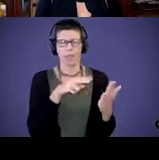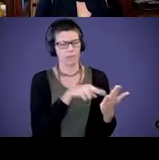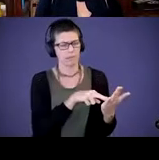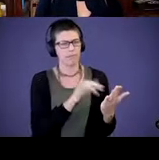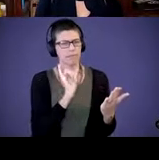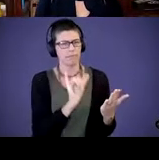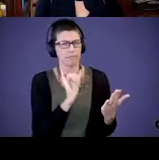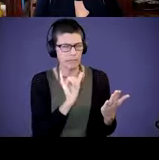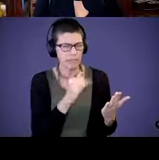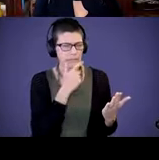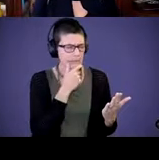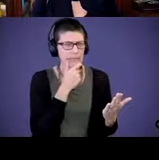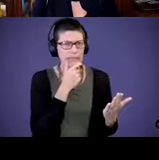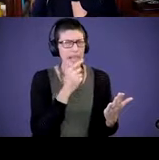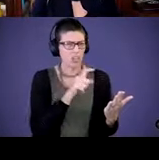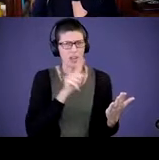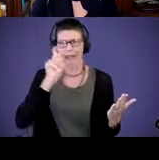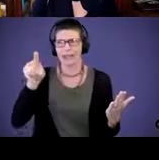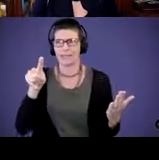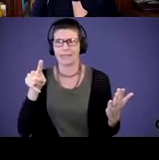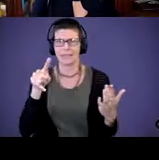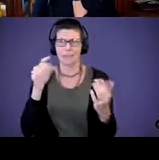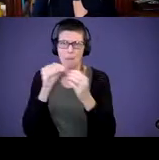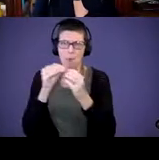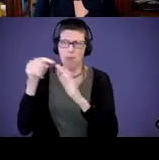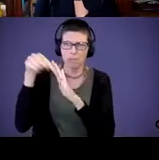more information with your provider. That's why we have assessments out there and people who are